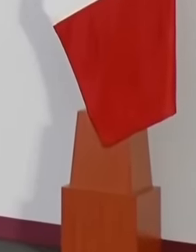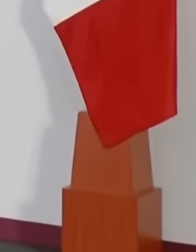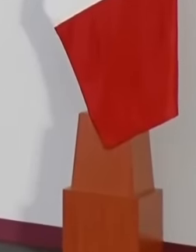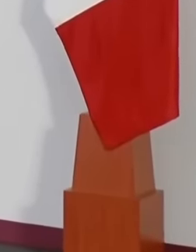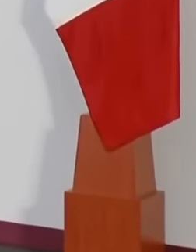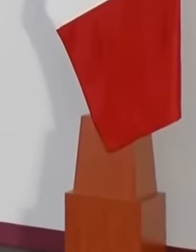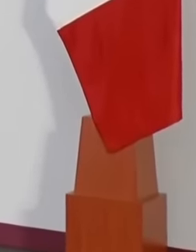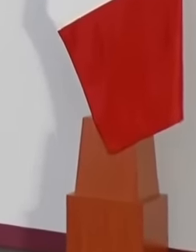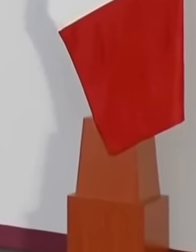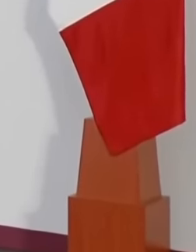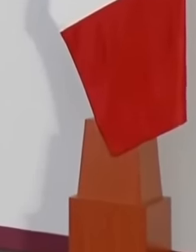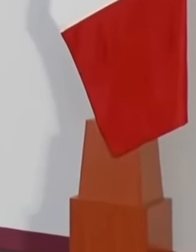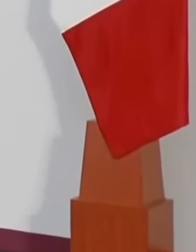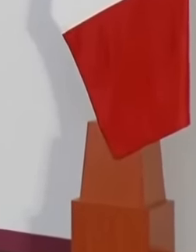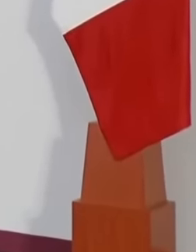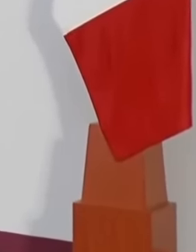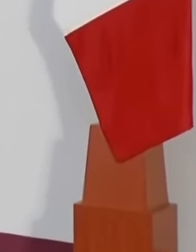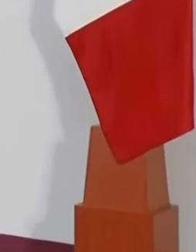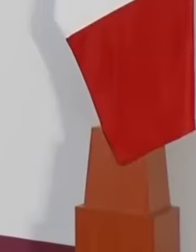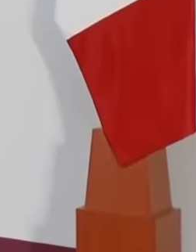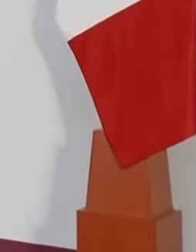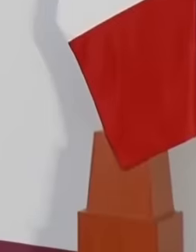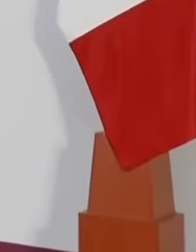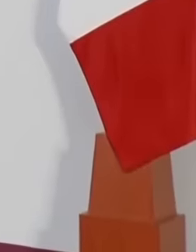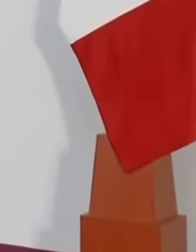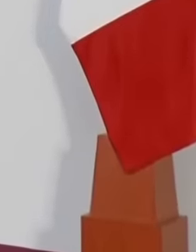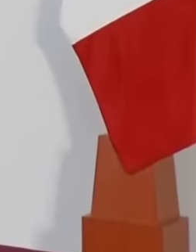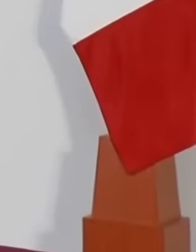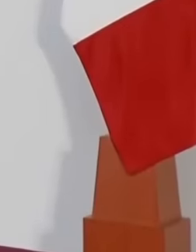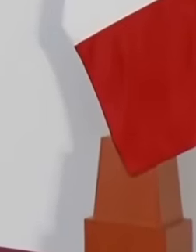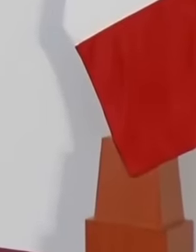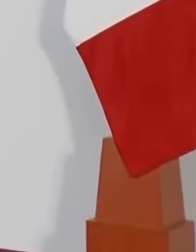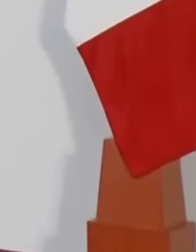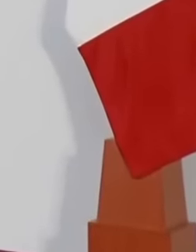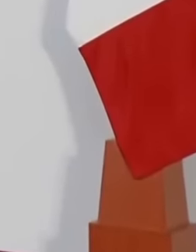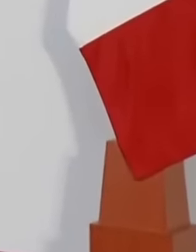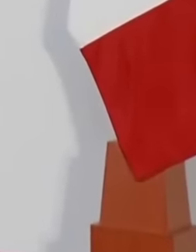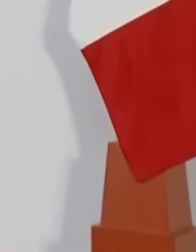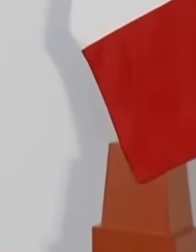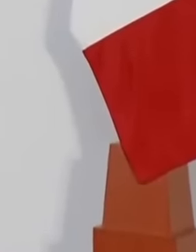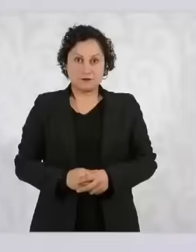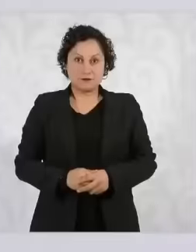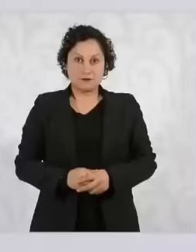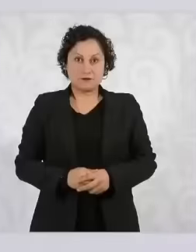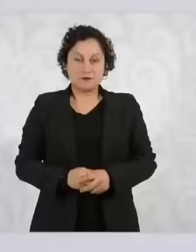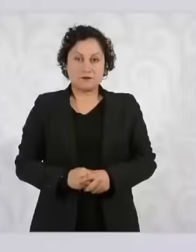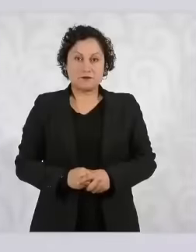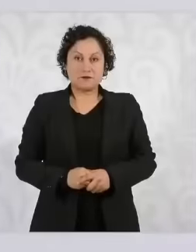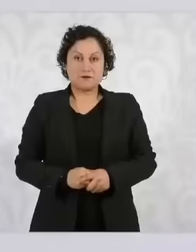less criminal one more artist is one less criminal one more athlete is one less criminal